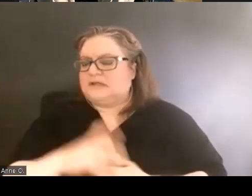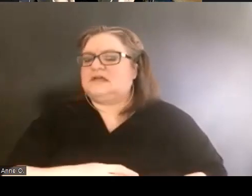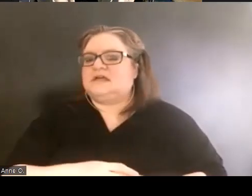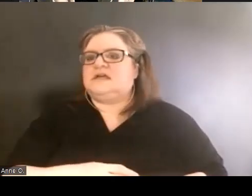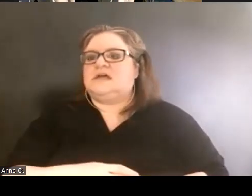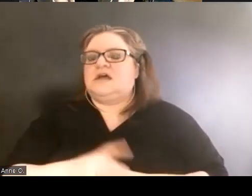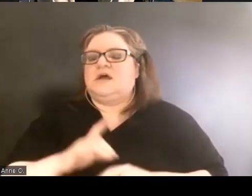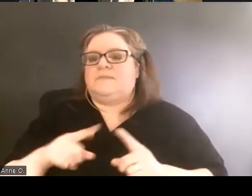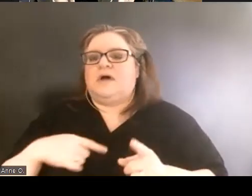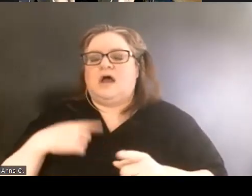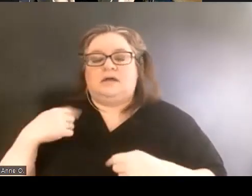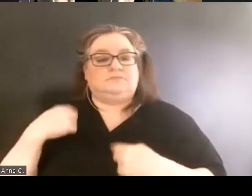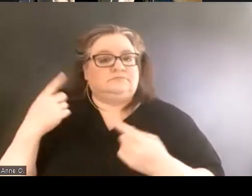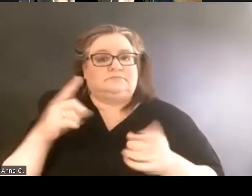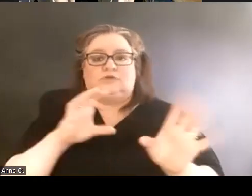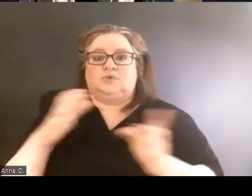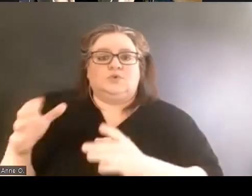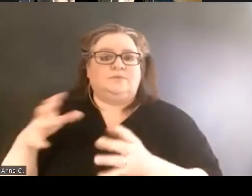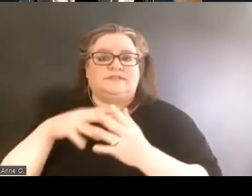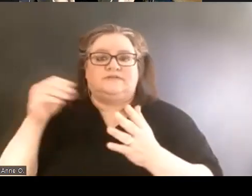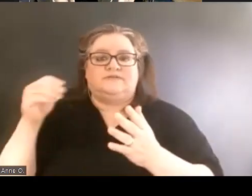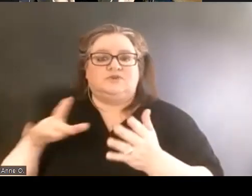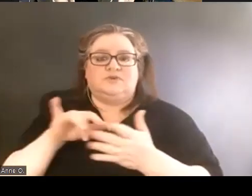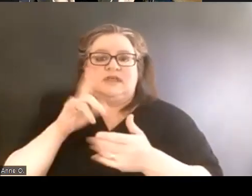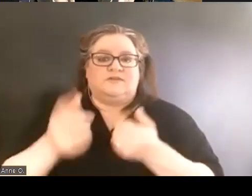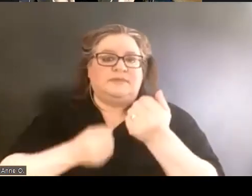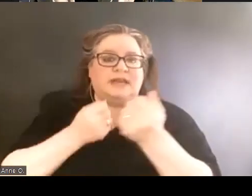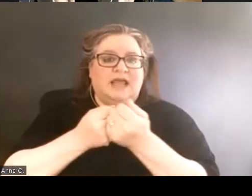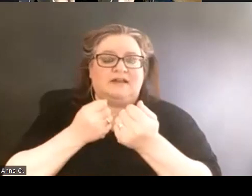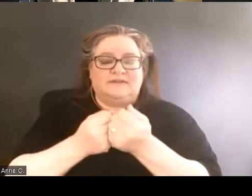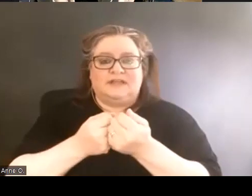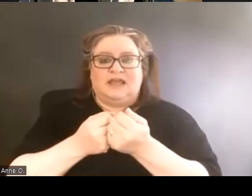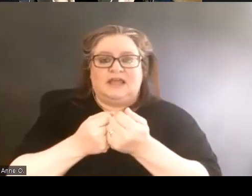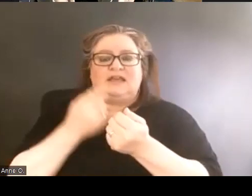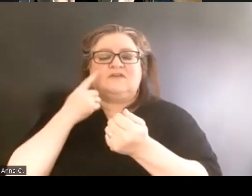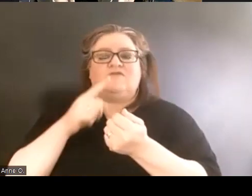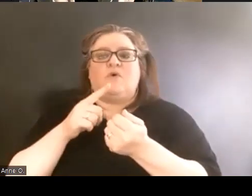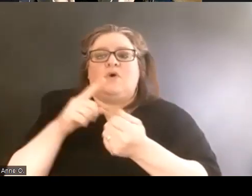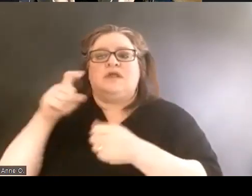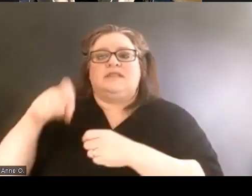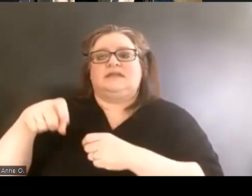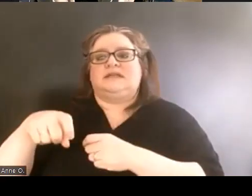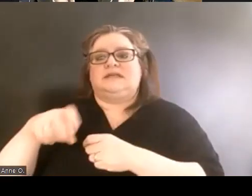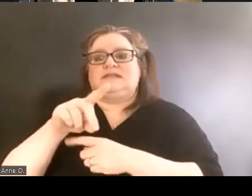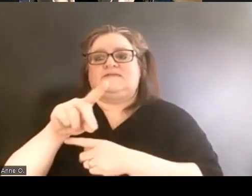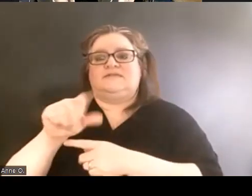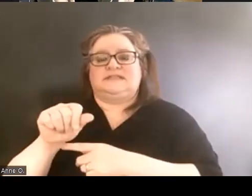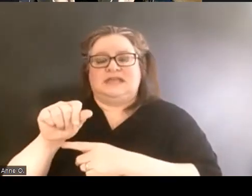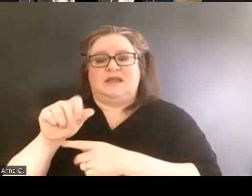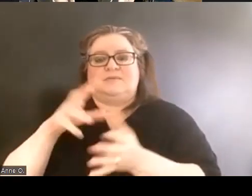they've always been groups of students advocating for the needs of the disabled student community.